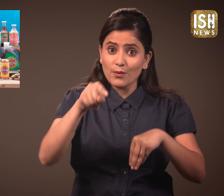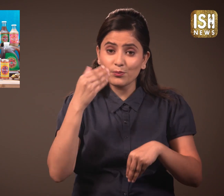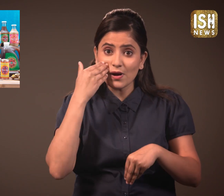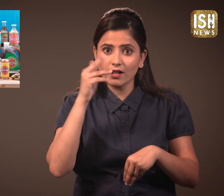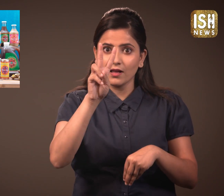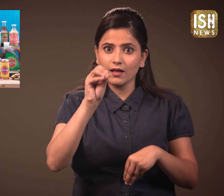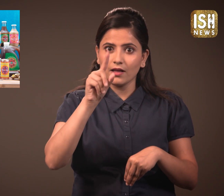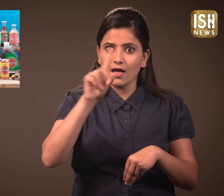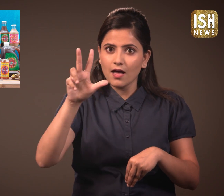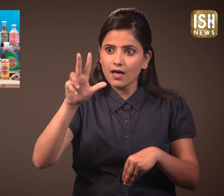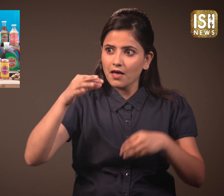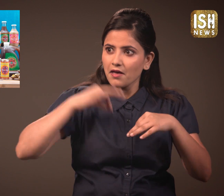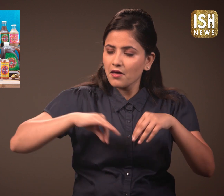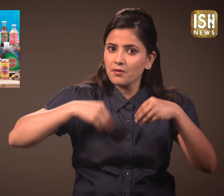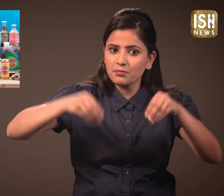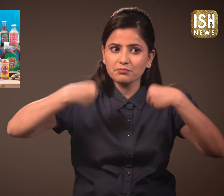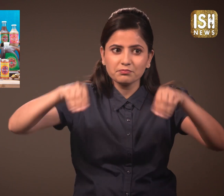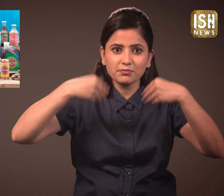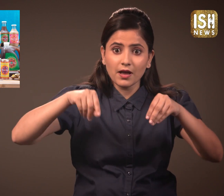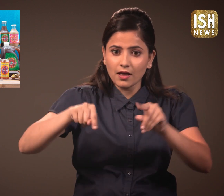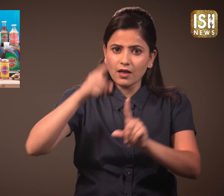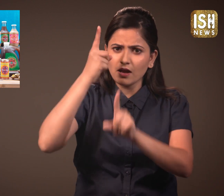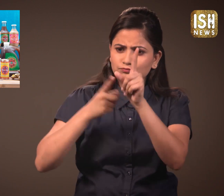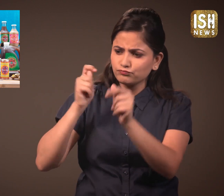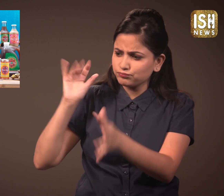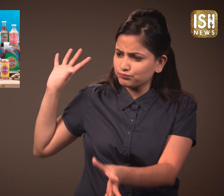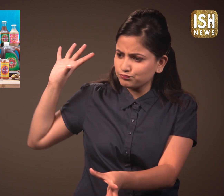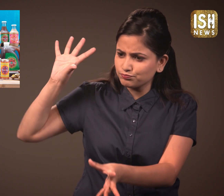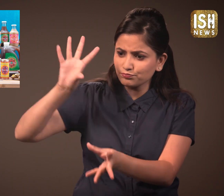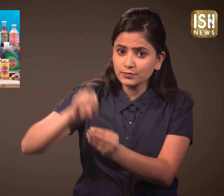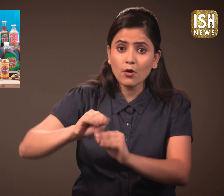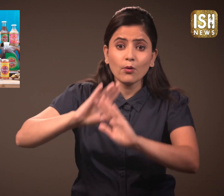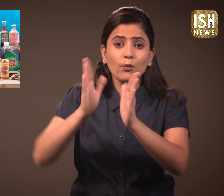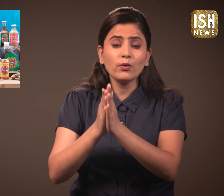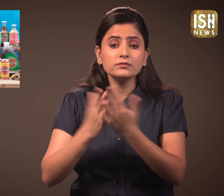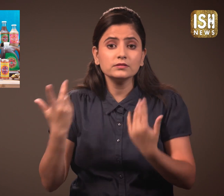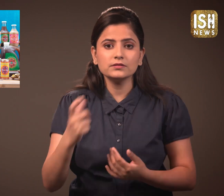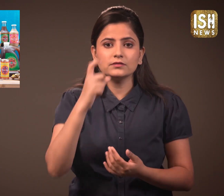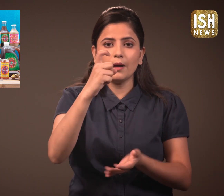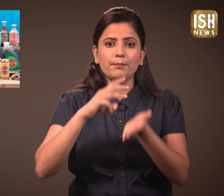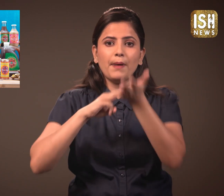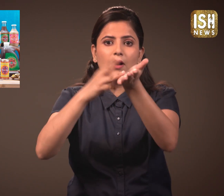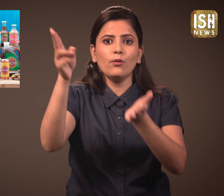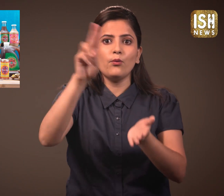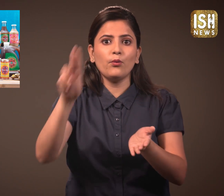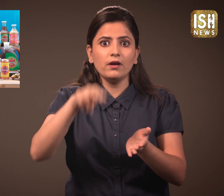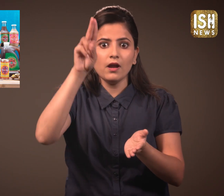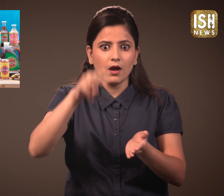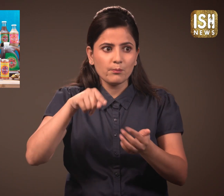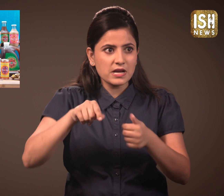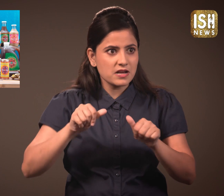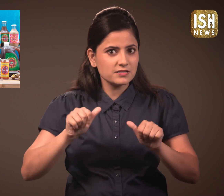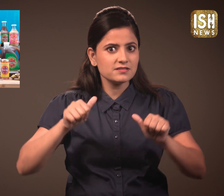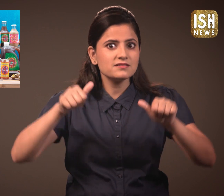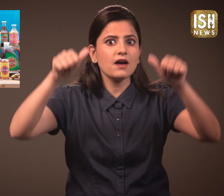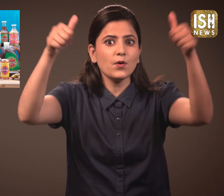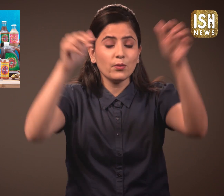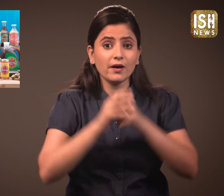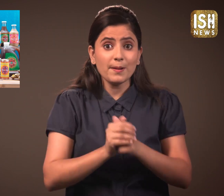It became very successful in 2018 with a revenue of $7 million.